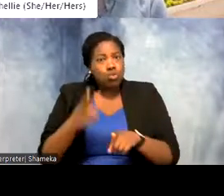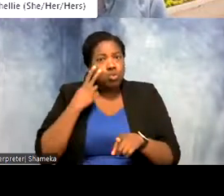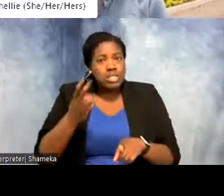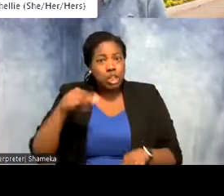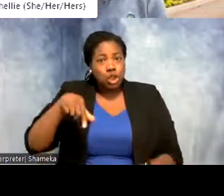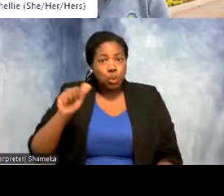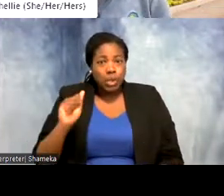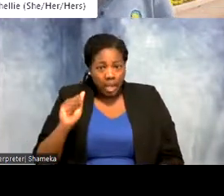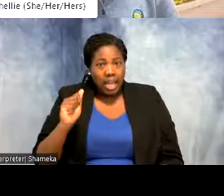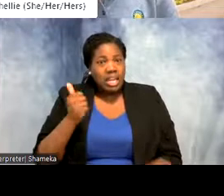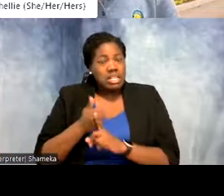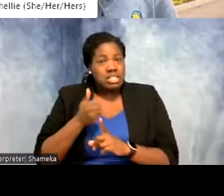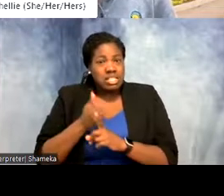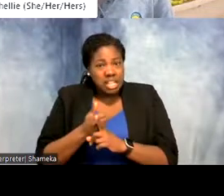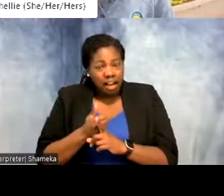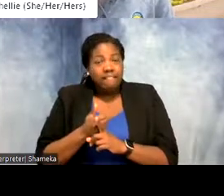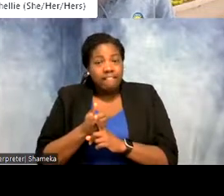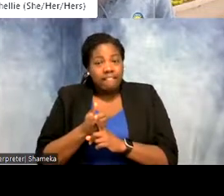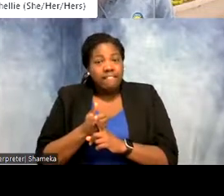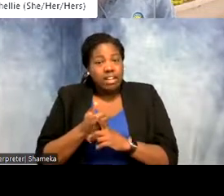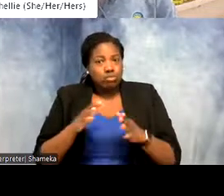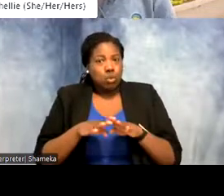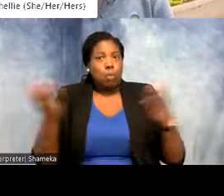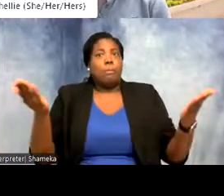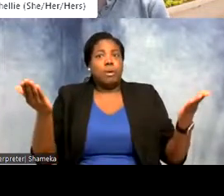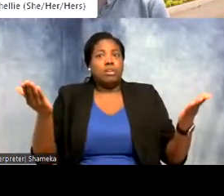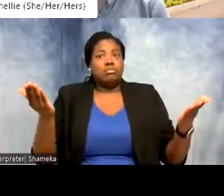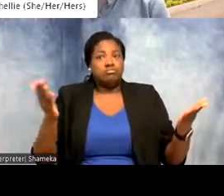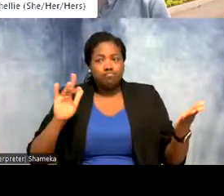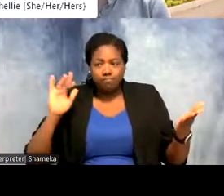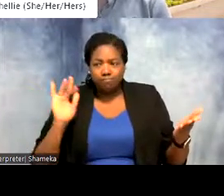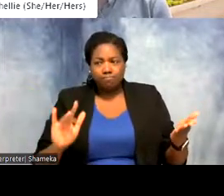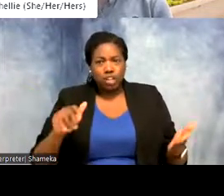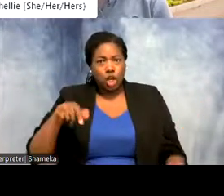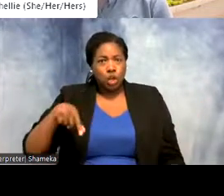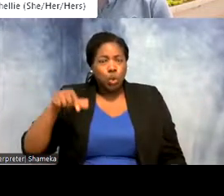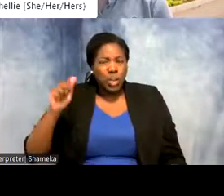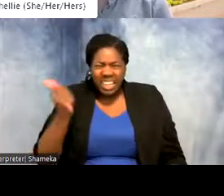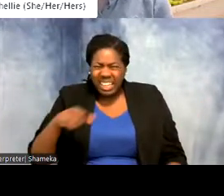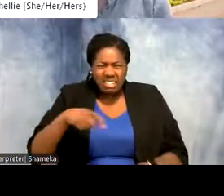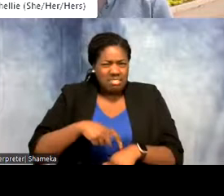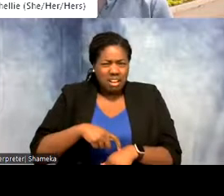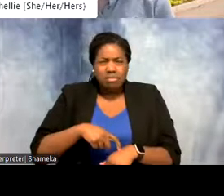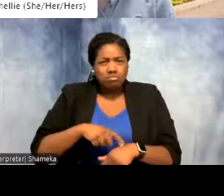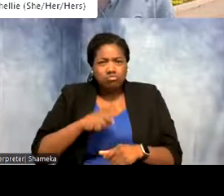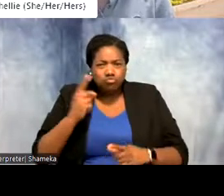or question answer feature is open. Hit that Q&A button at any time to ask questions of our guest.